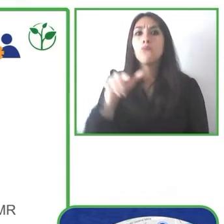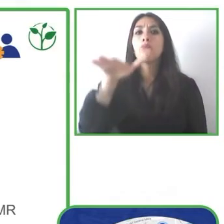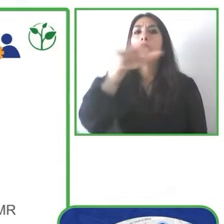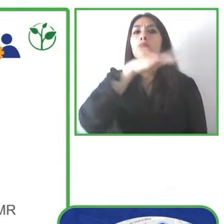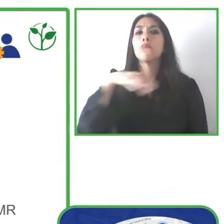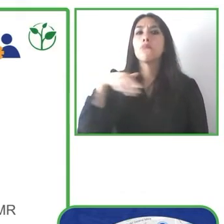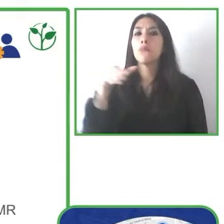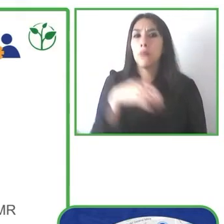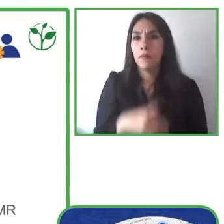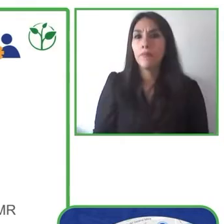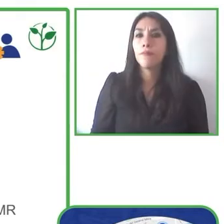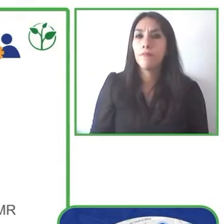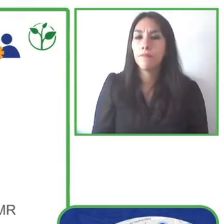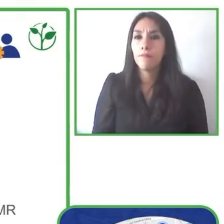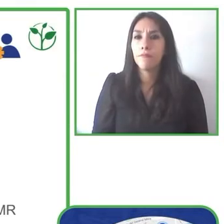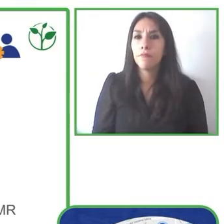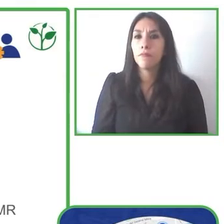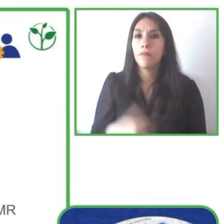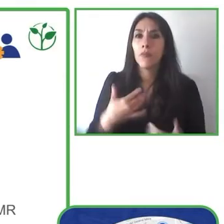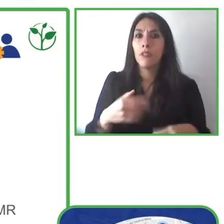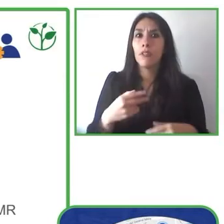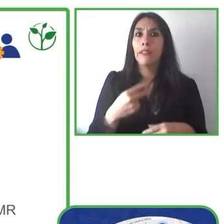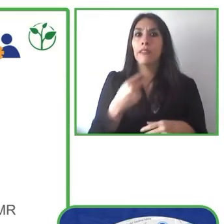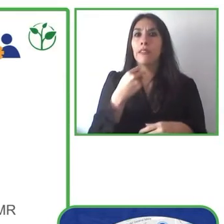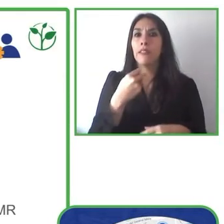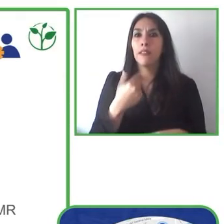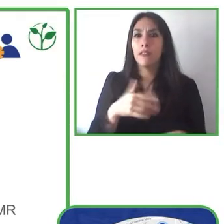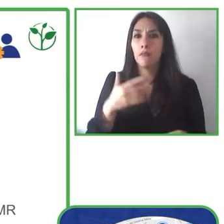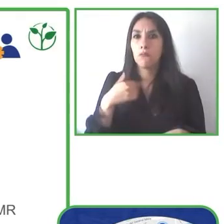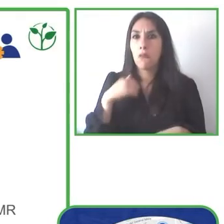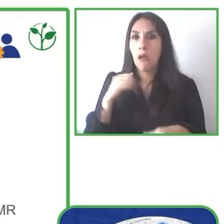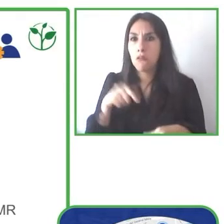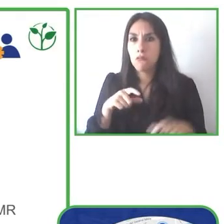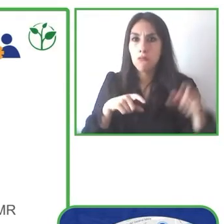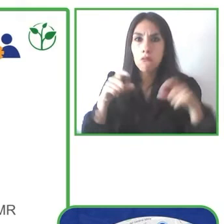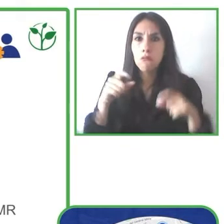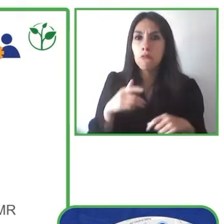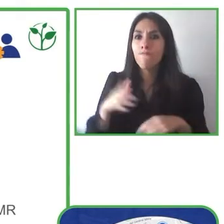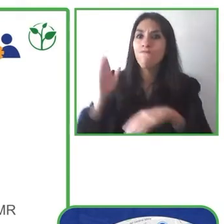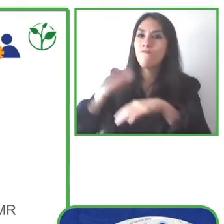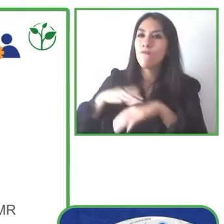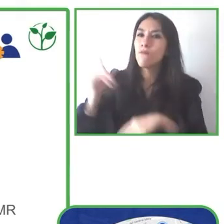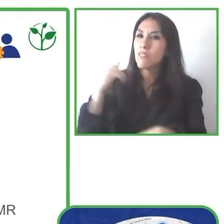available, for example those people who might borrow their grandparent’s card to be able to